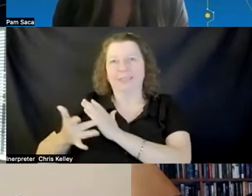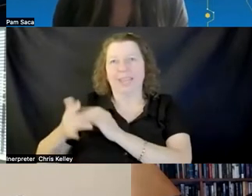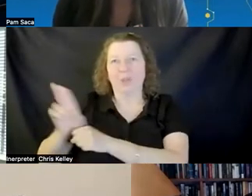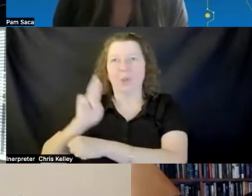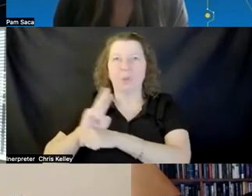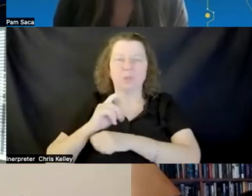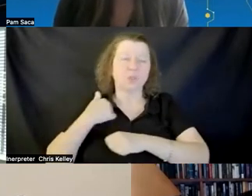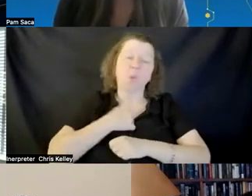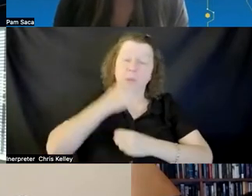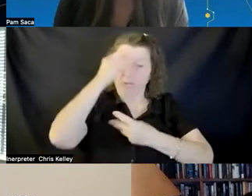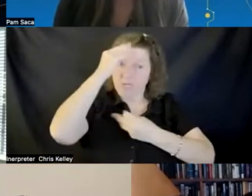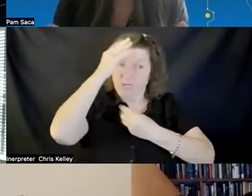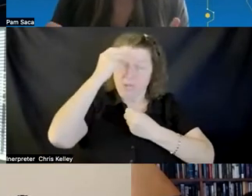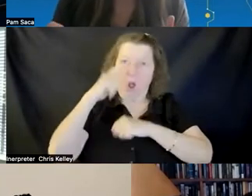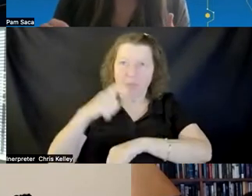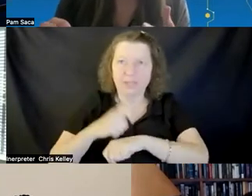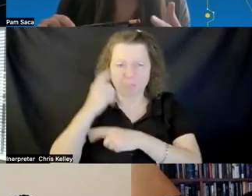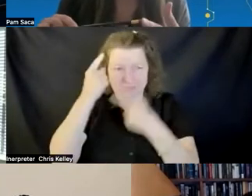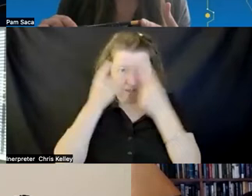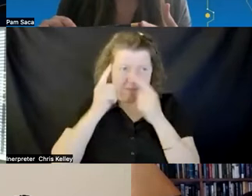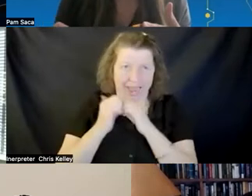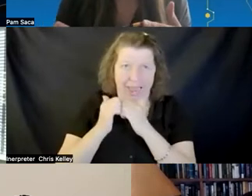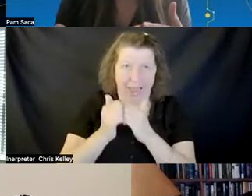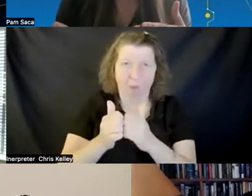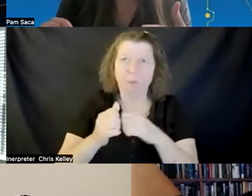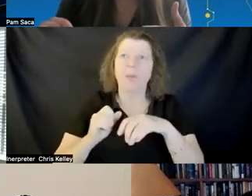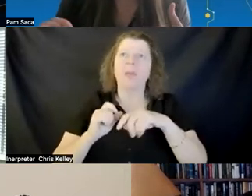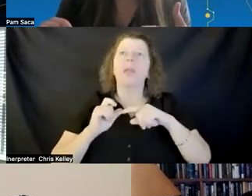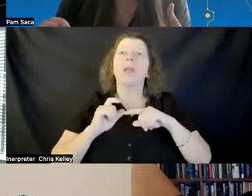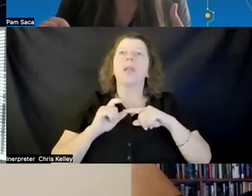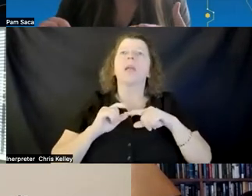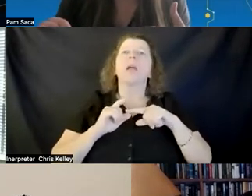come to mind immediately are again to not make that graded or required content